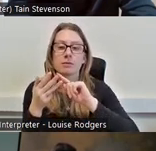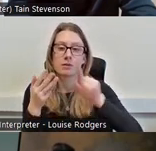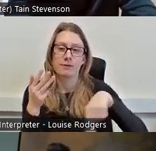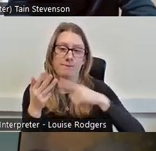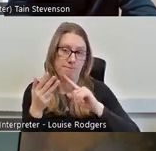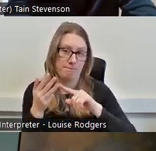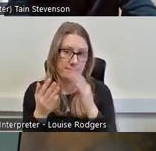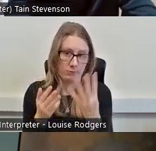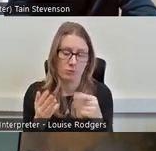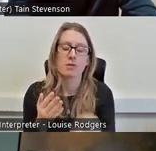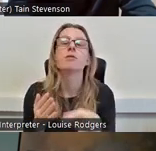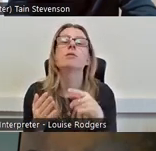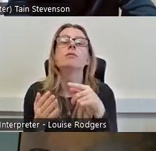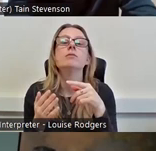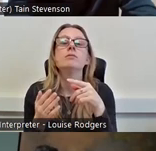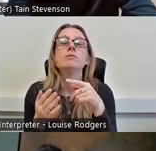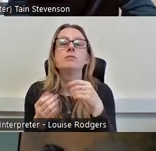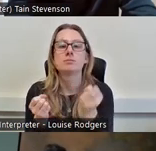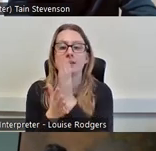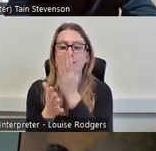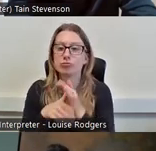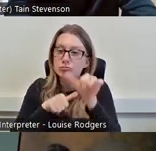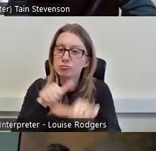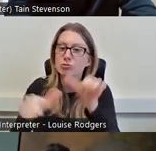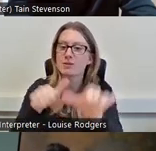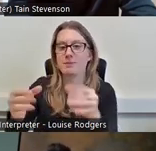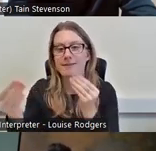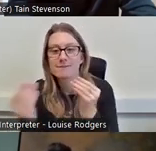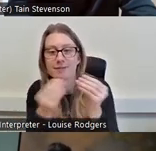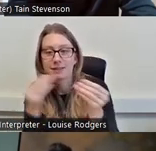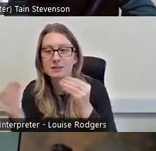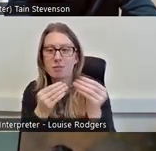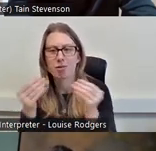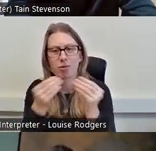ensure your programme is flexible and for people to prioritise paid work. So that's a process, you